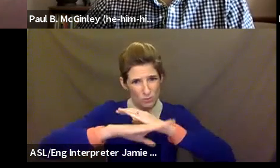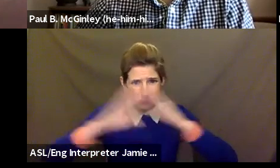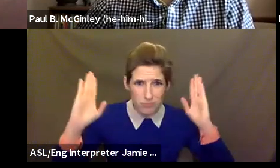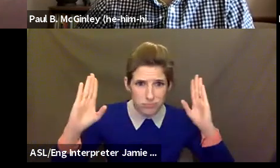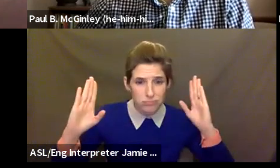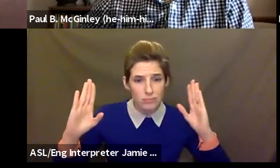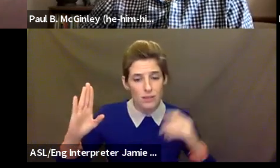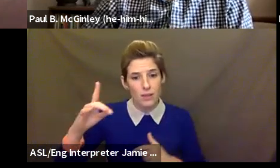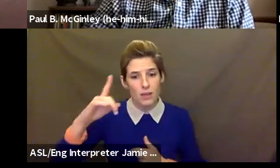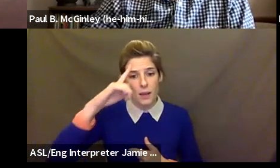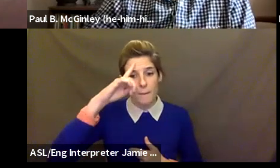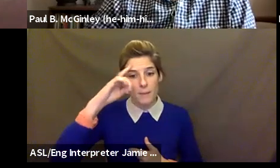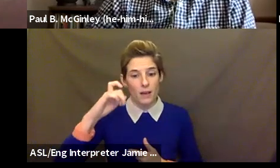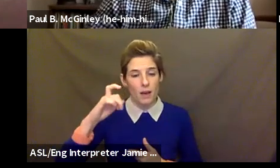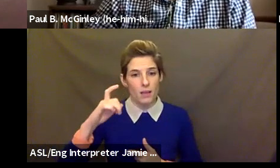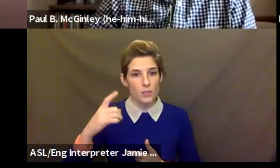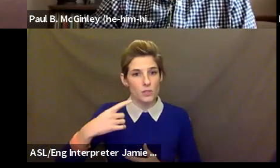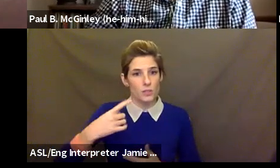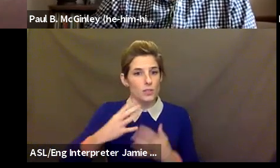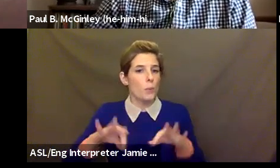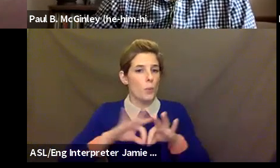not going to judge us, and we're not going to be judged? And to